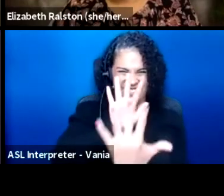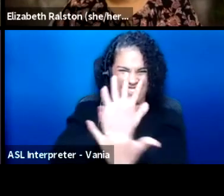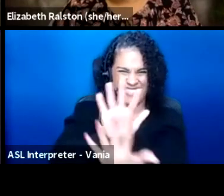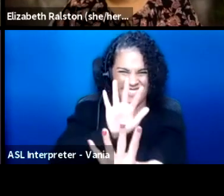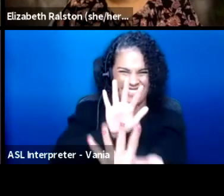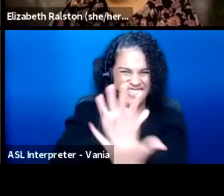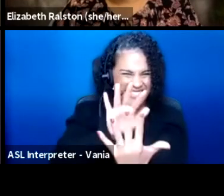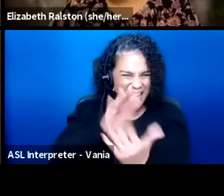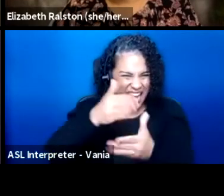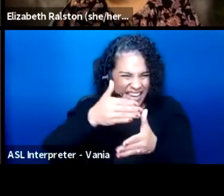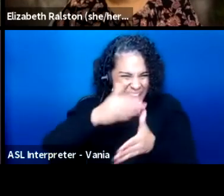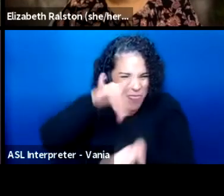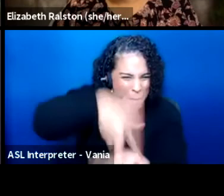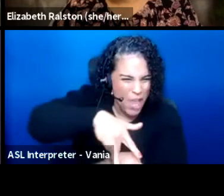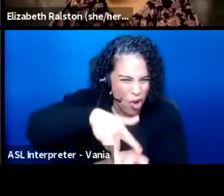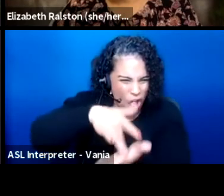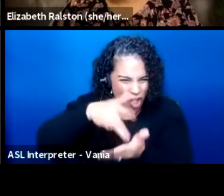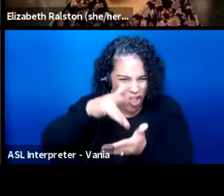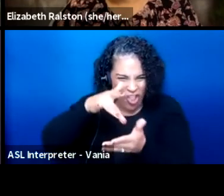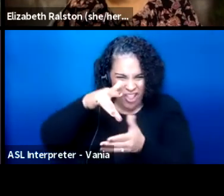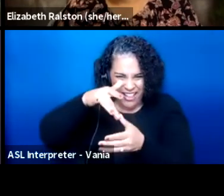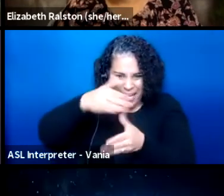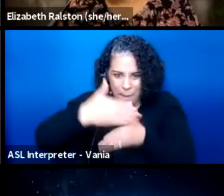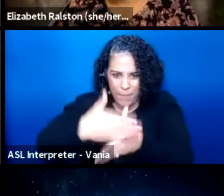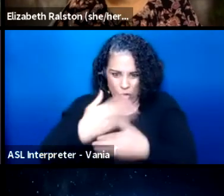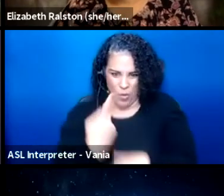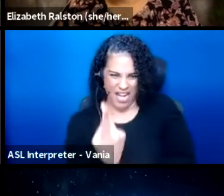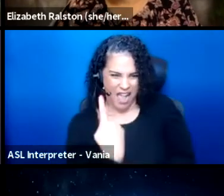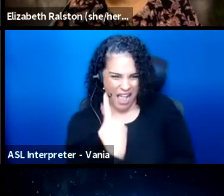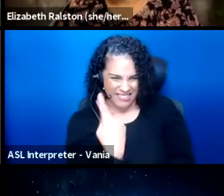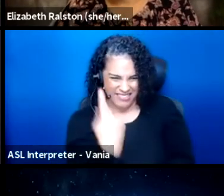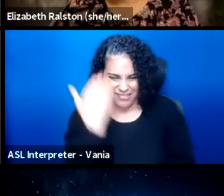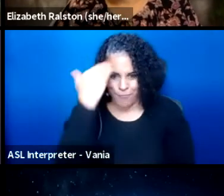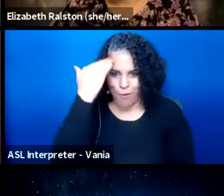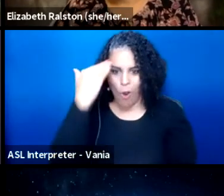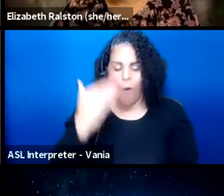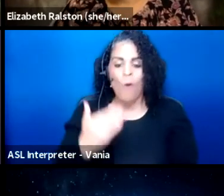and besides like the psychological level